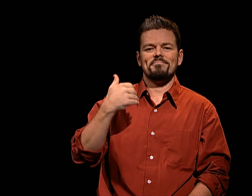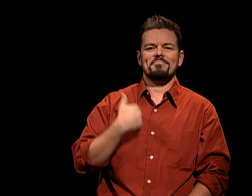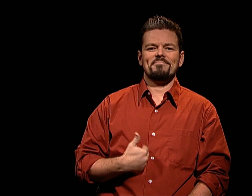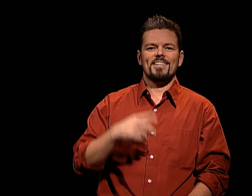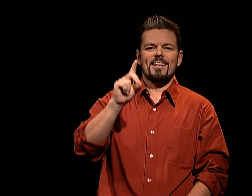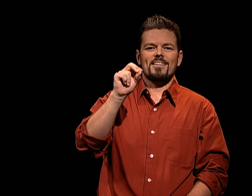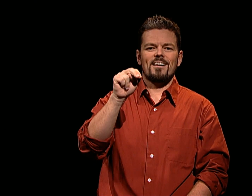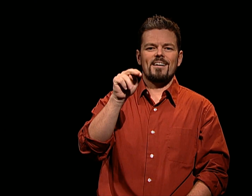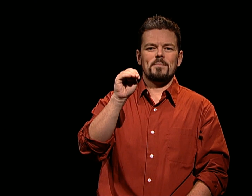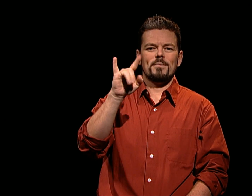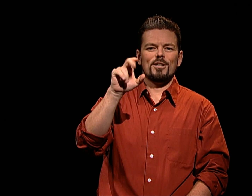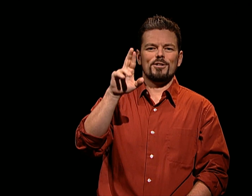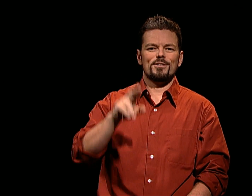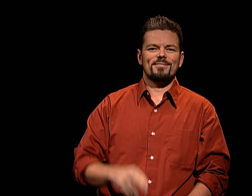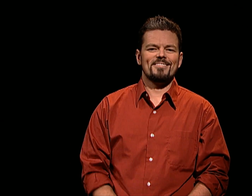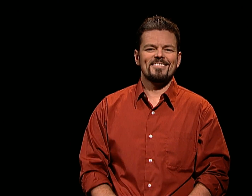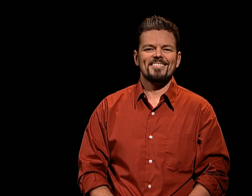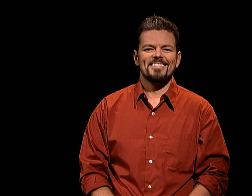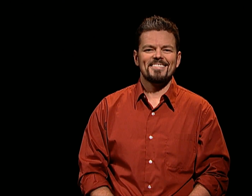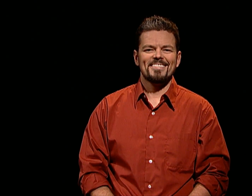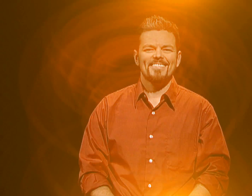FOR ACCESS NEWS, I'M DON MILLER.